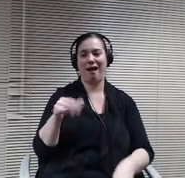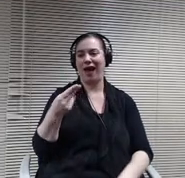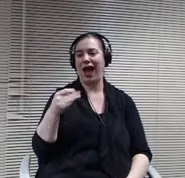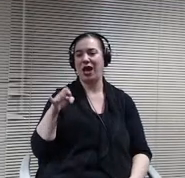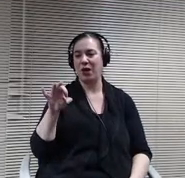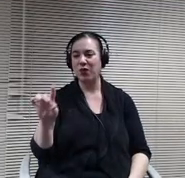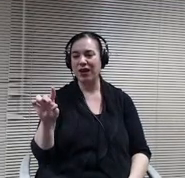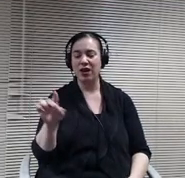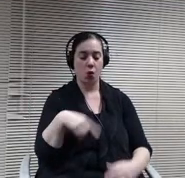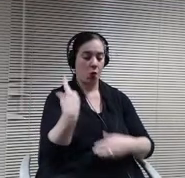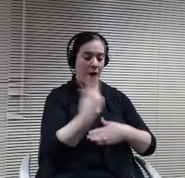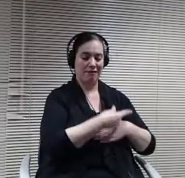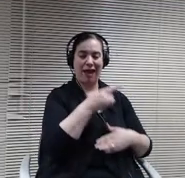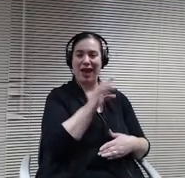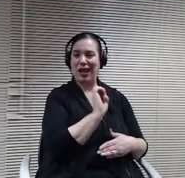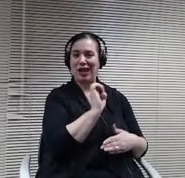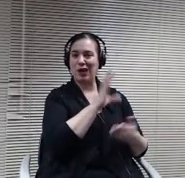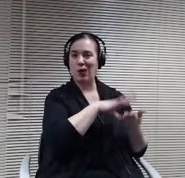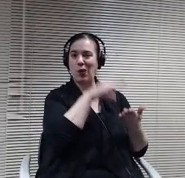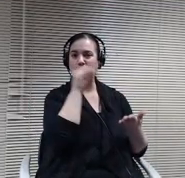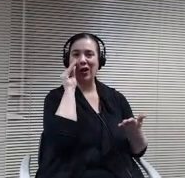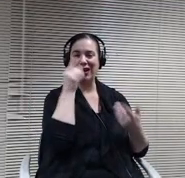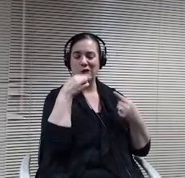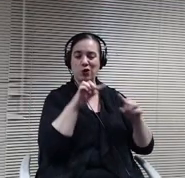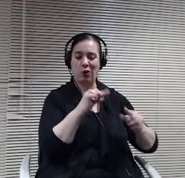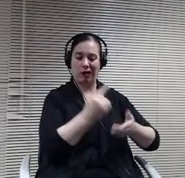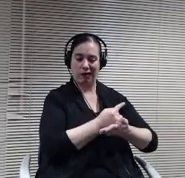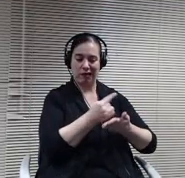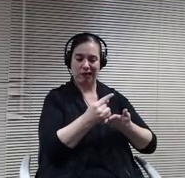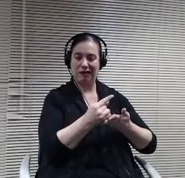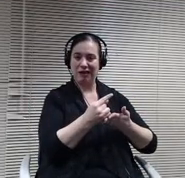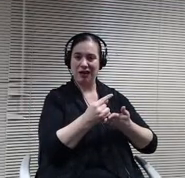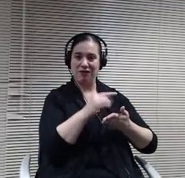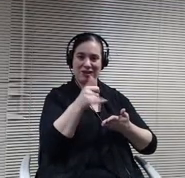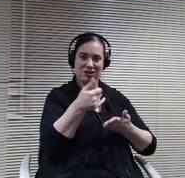week of the 18th of January that we have Martin Luther King